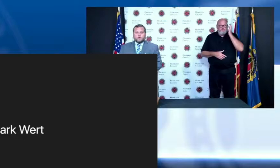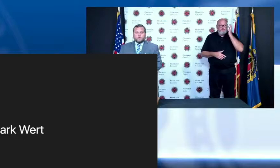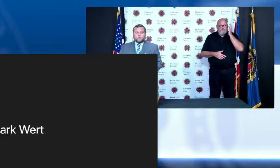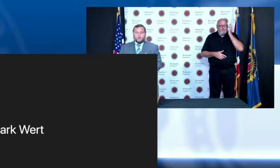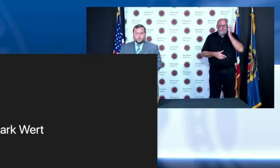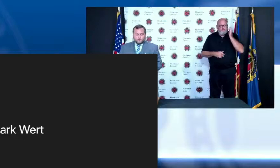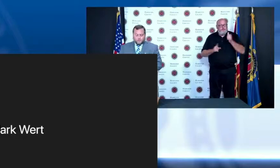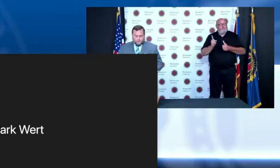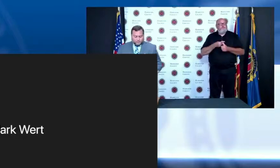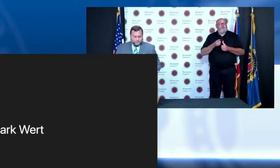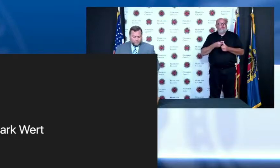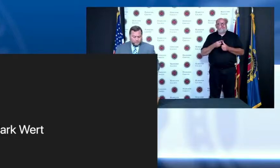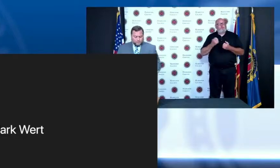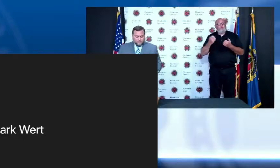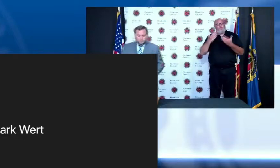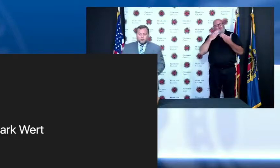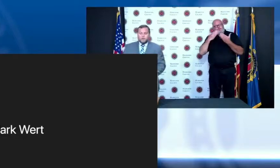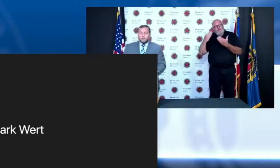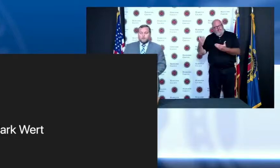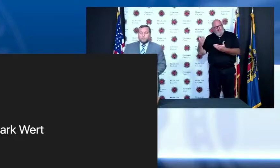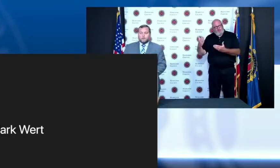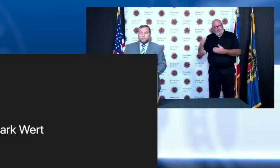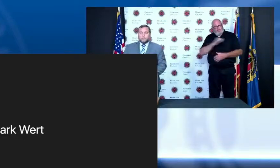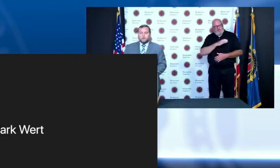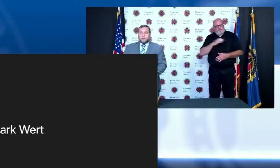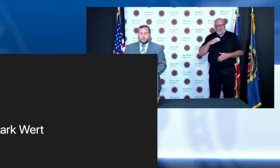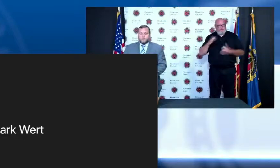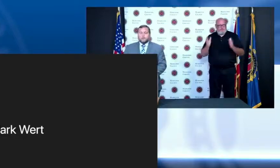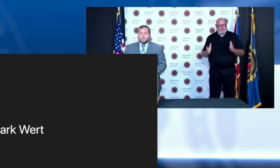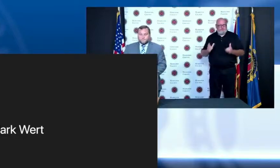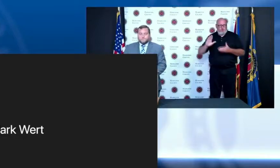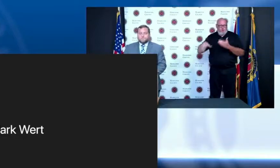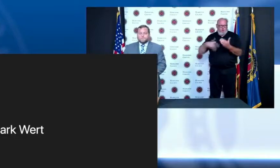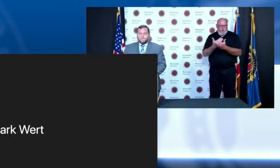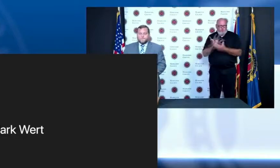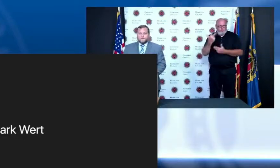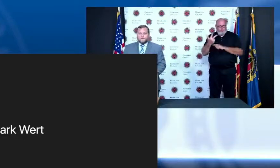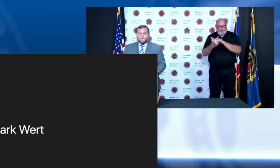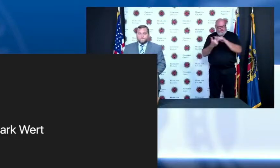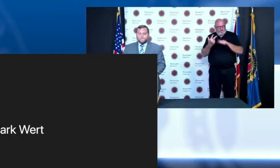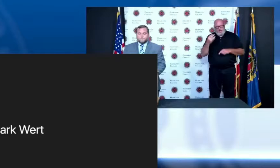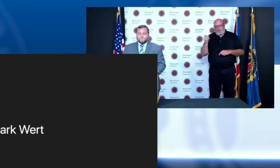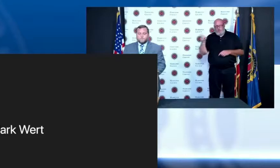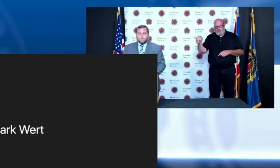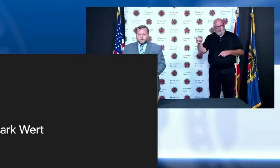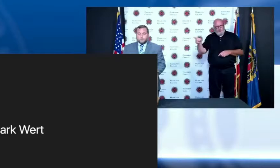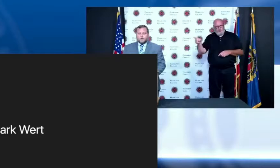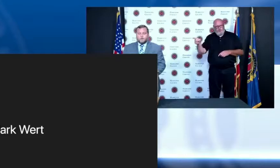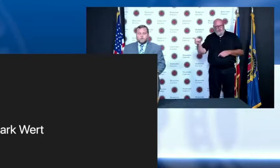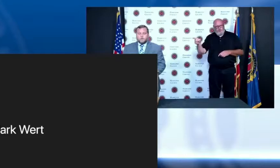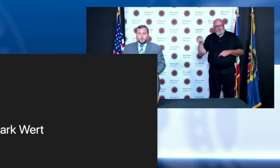and and the Commissioners for doing this this has been pretty extraordinary and I think